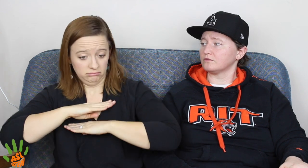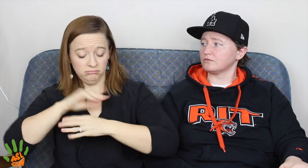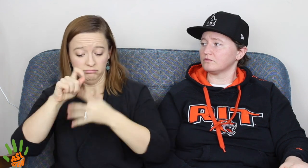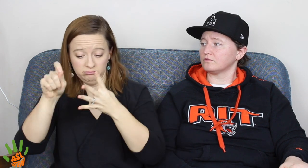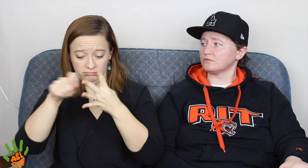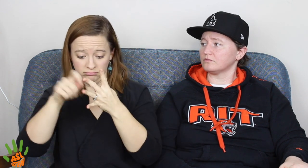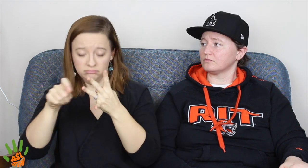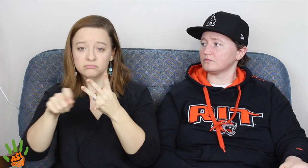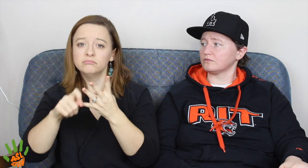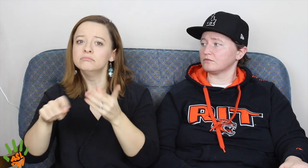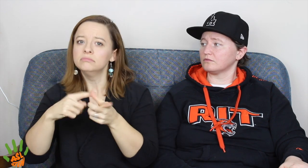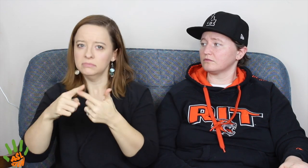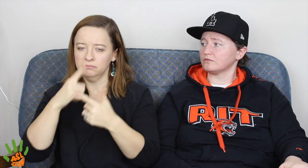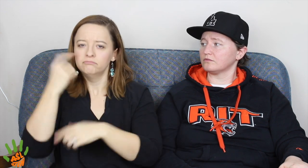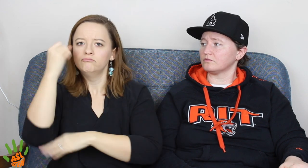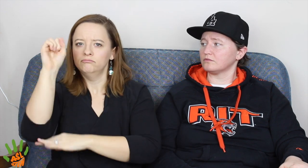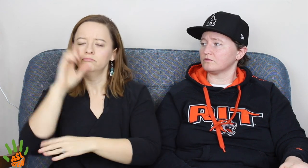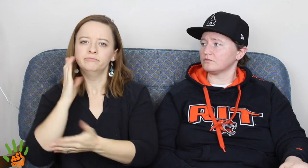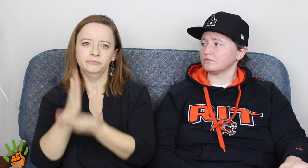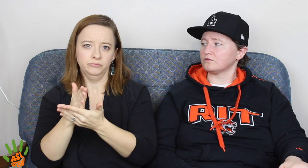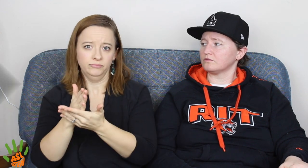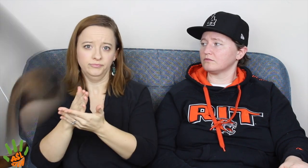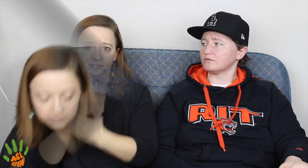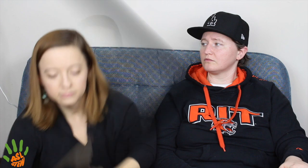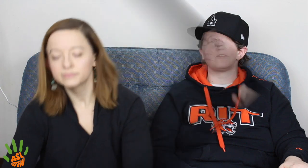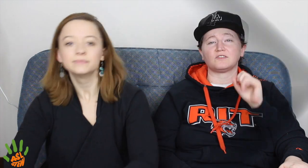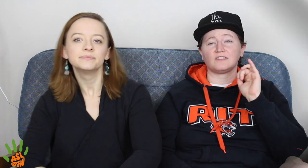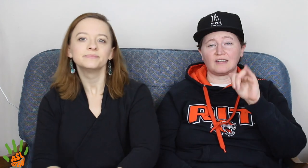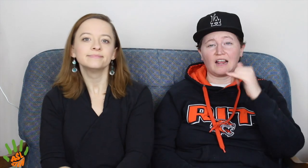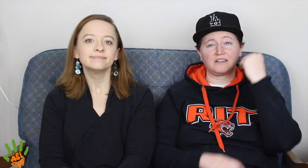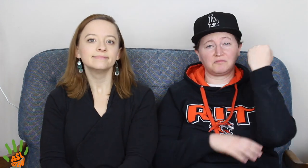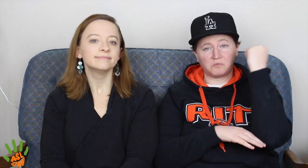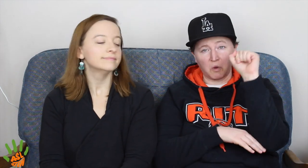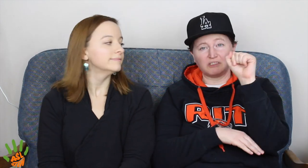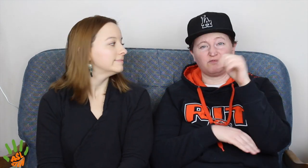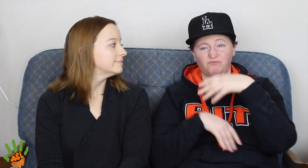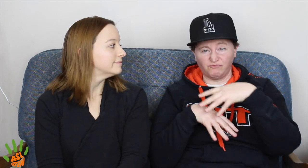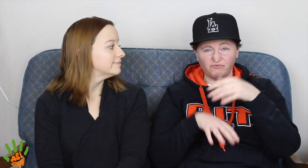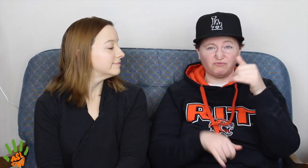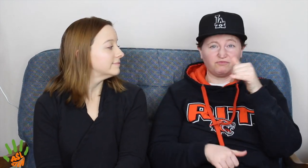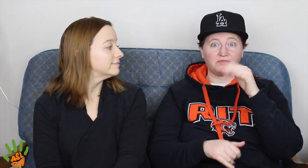If all four of those demands were met, then the proest would stop.